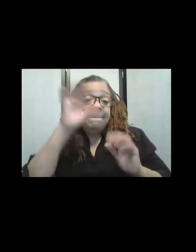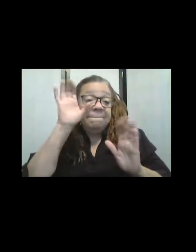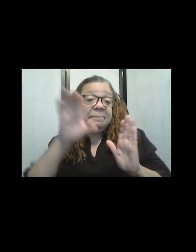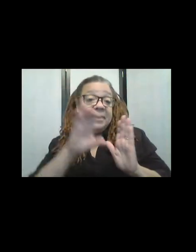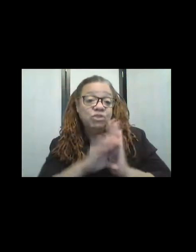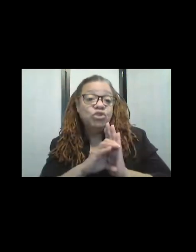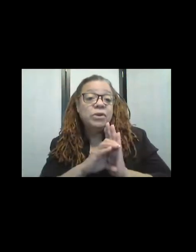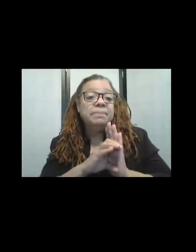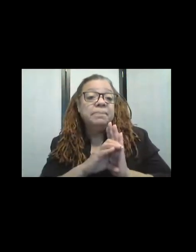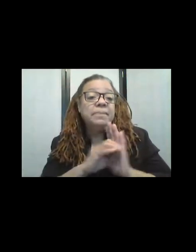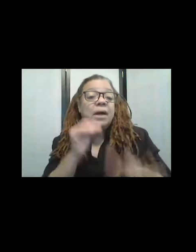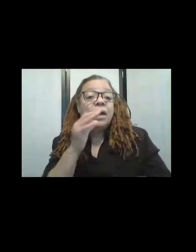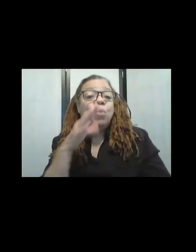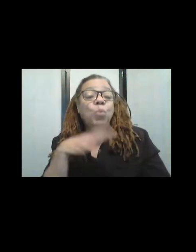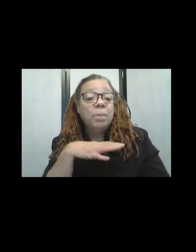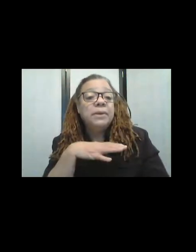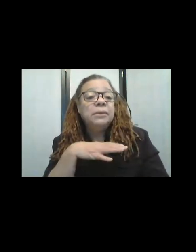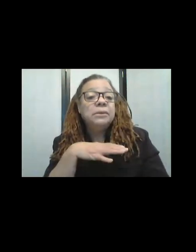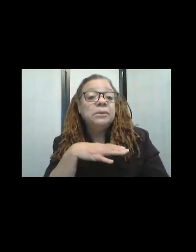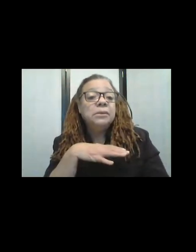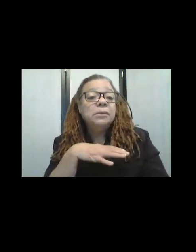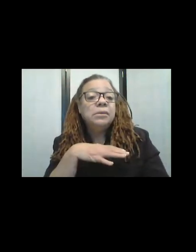a woman actually who was sort of a mentor to me,